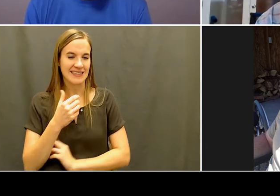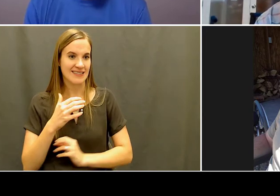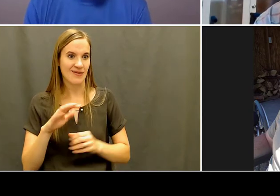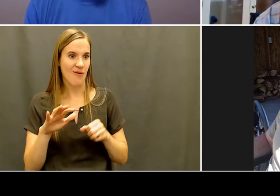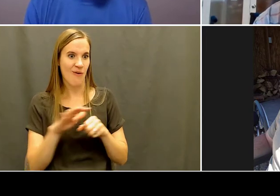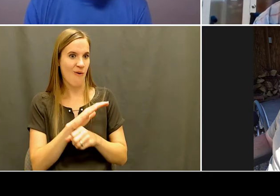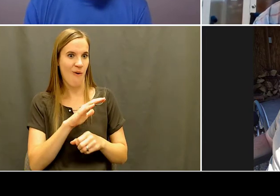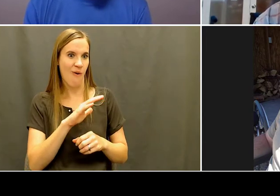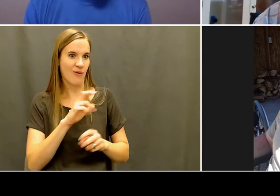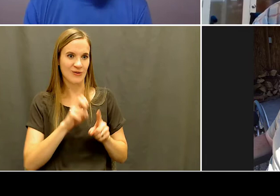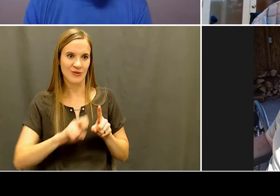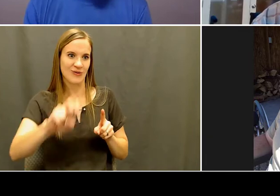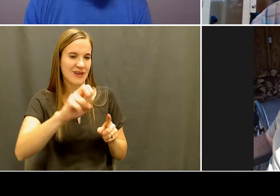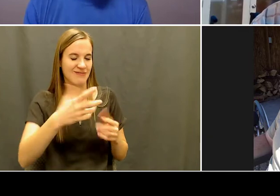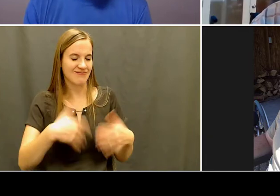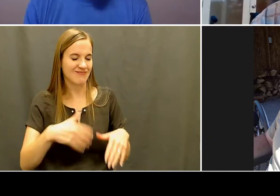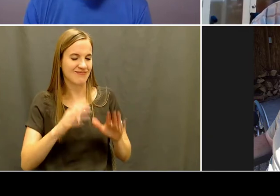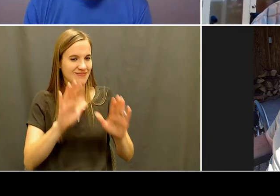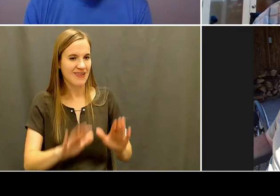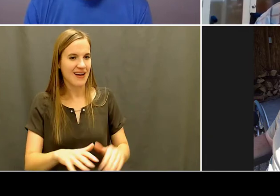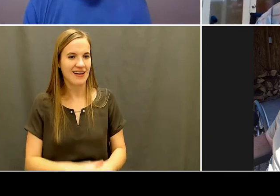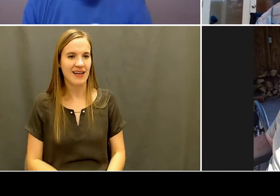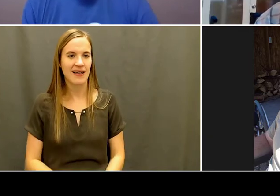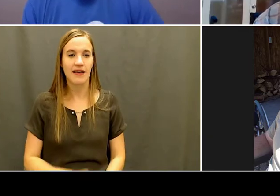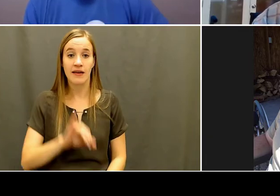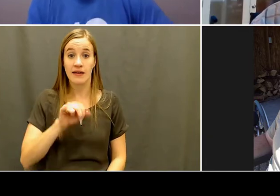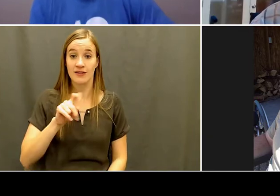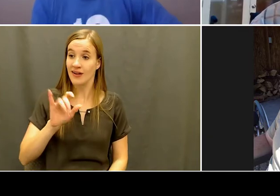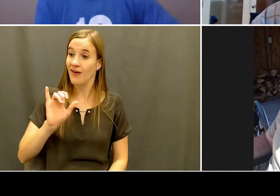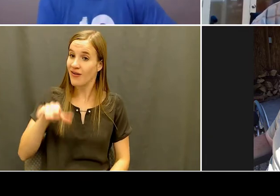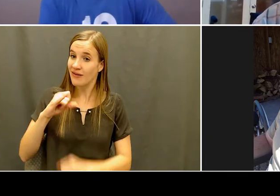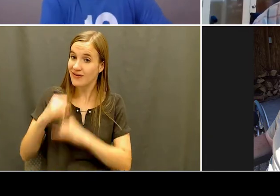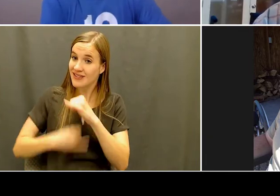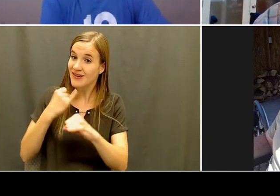Jake: Yeah first Junior National Championships, and it took off from there.